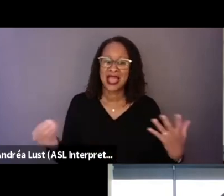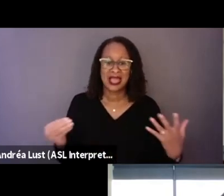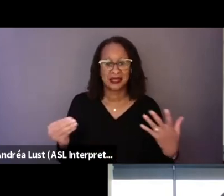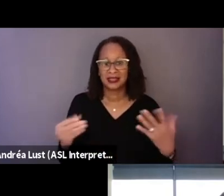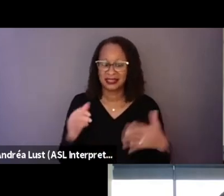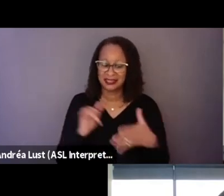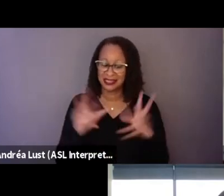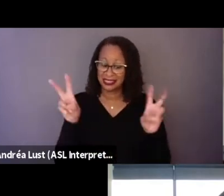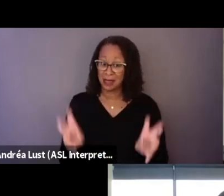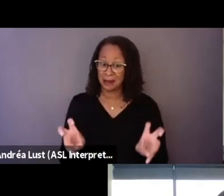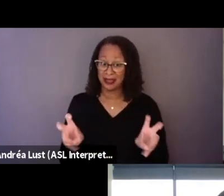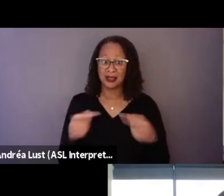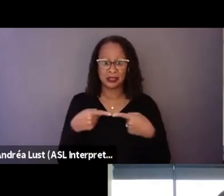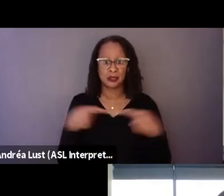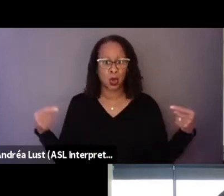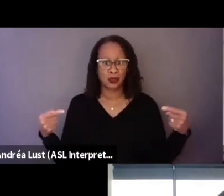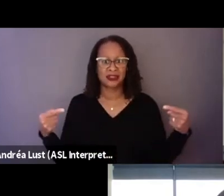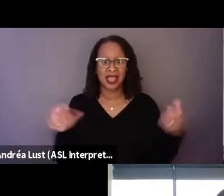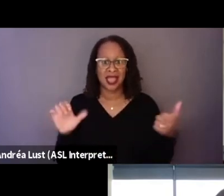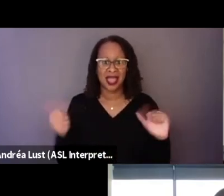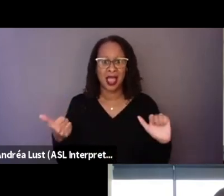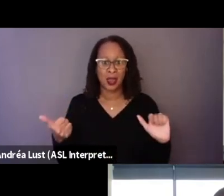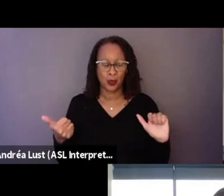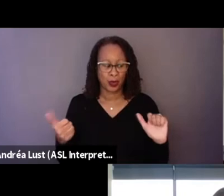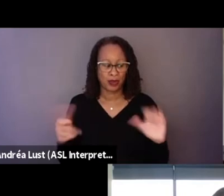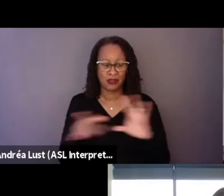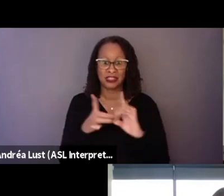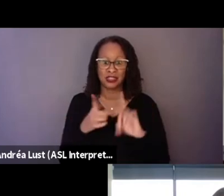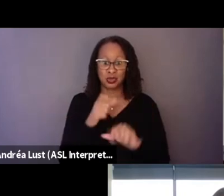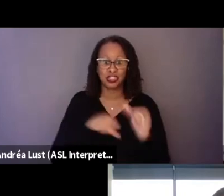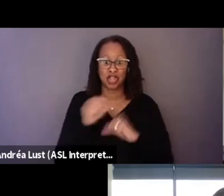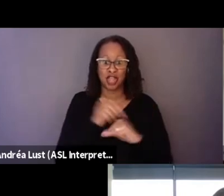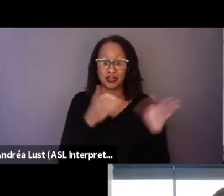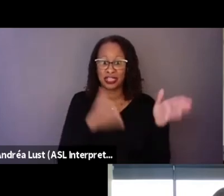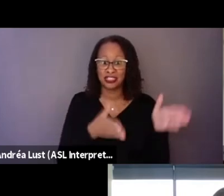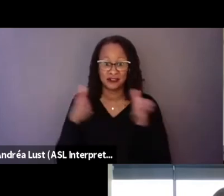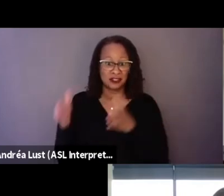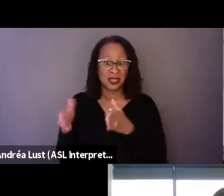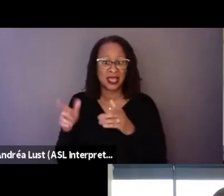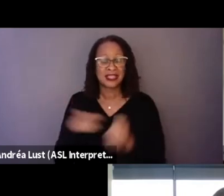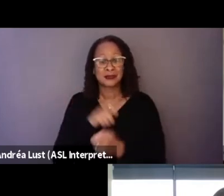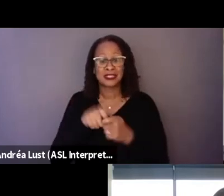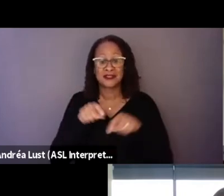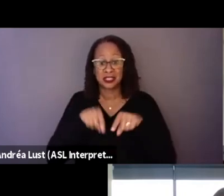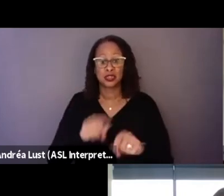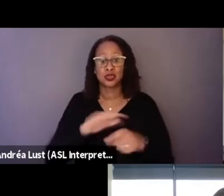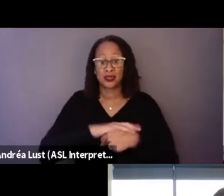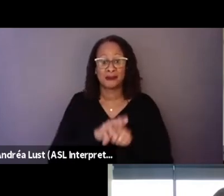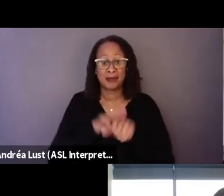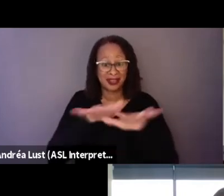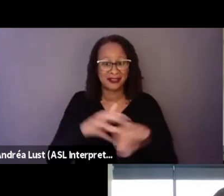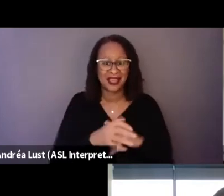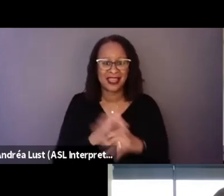in terms of how we relate to each other virtually, you know, especially during the pandemic. So that was what I wanted to add.